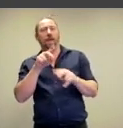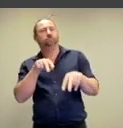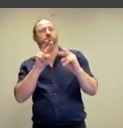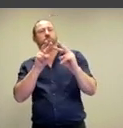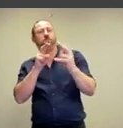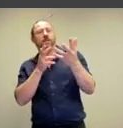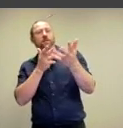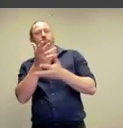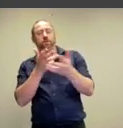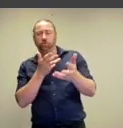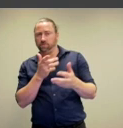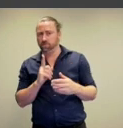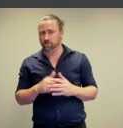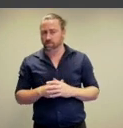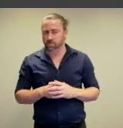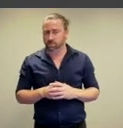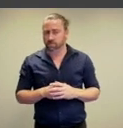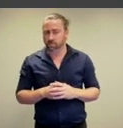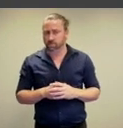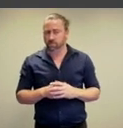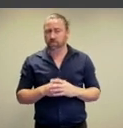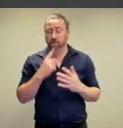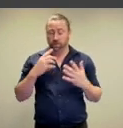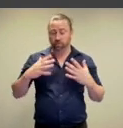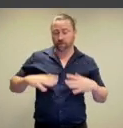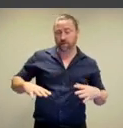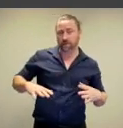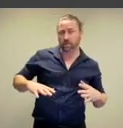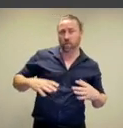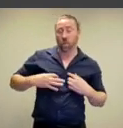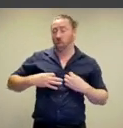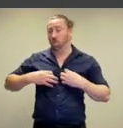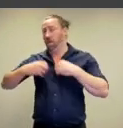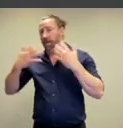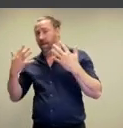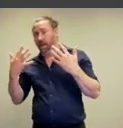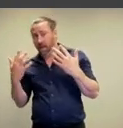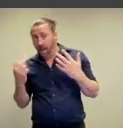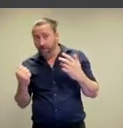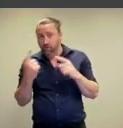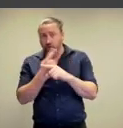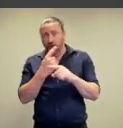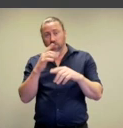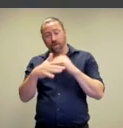in these interactions? Does this